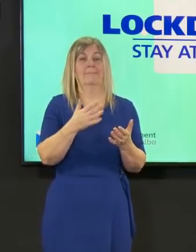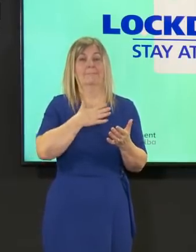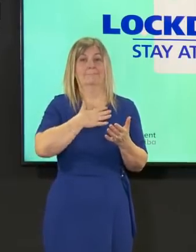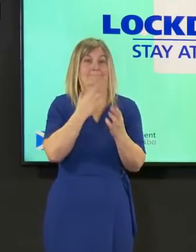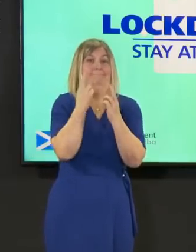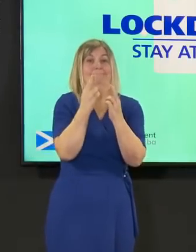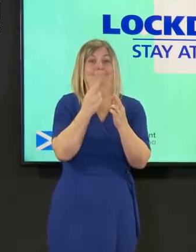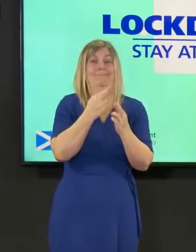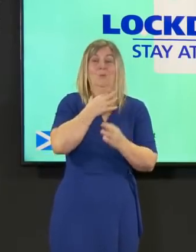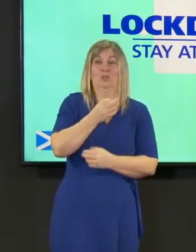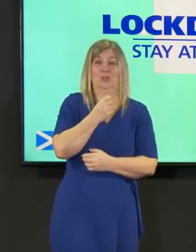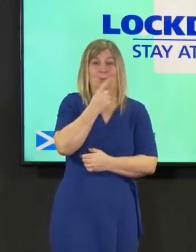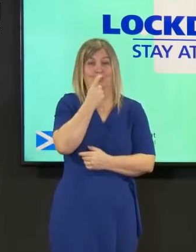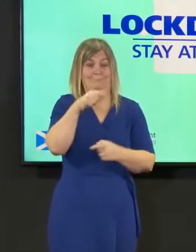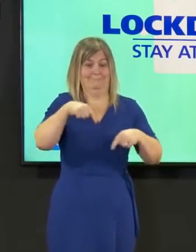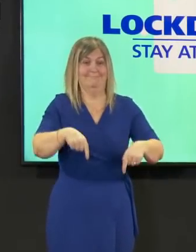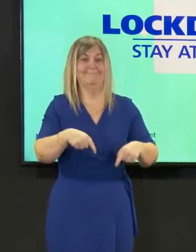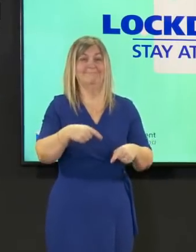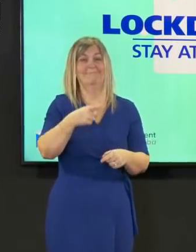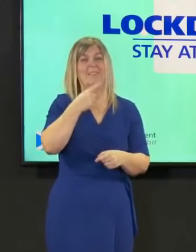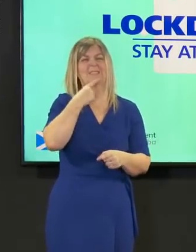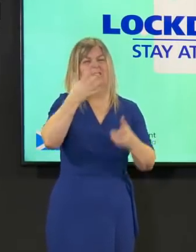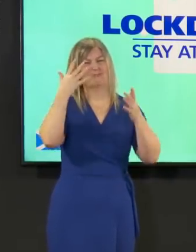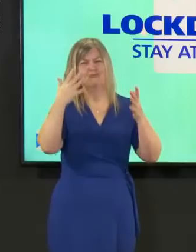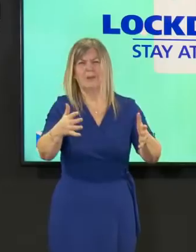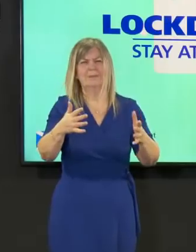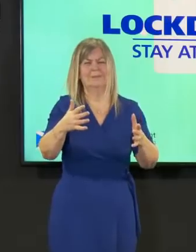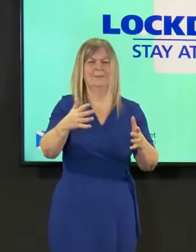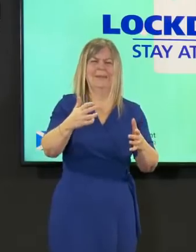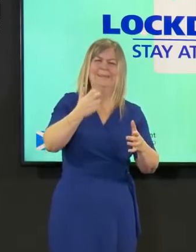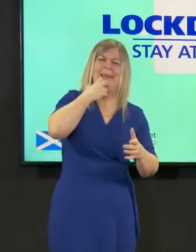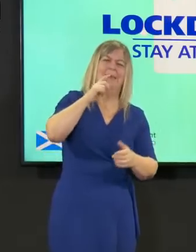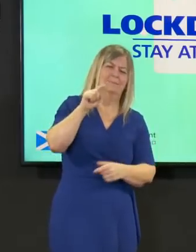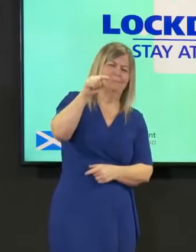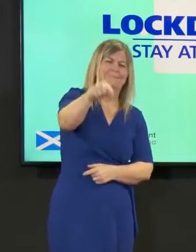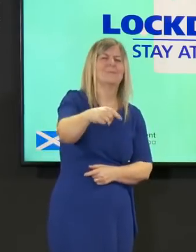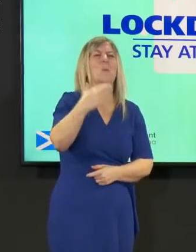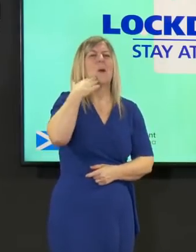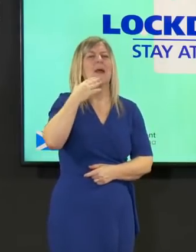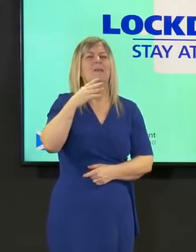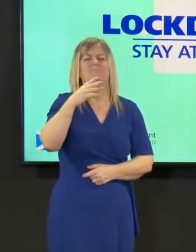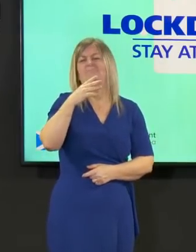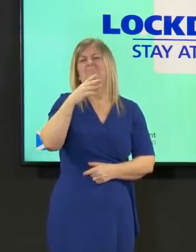that i could stand here today and say x-date will see the end of the coronavirus pandemic